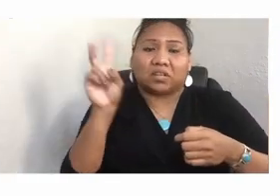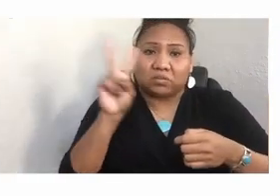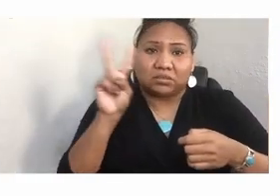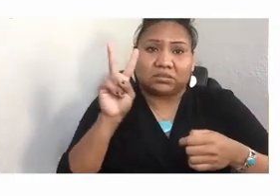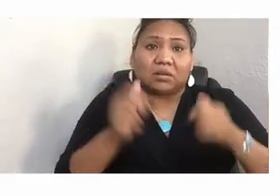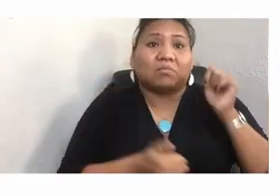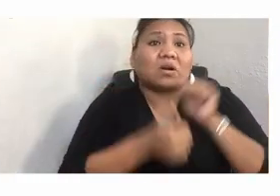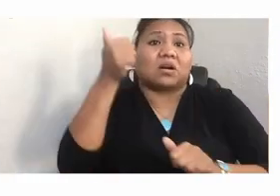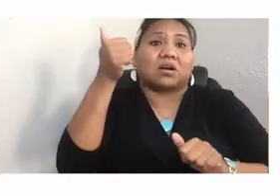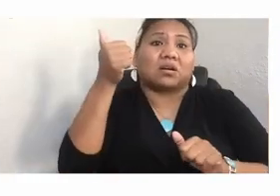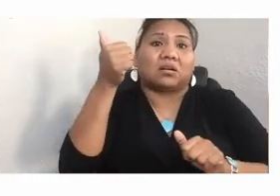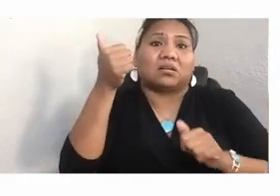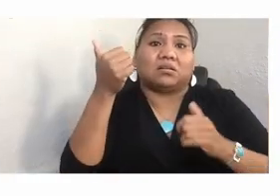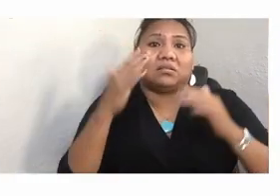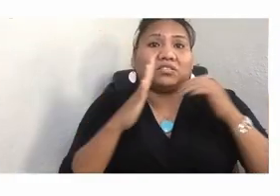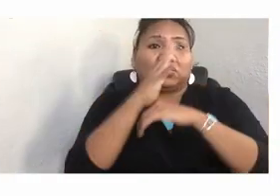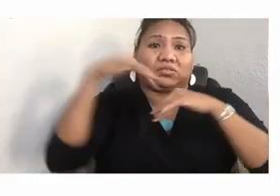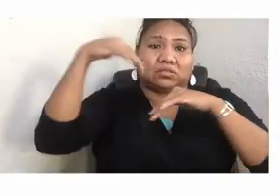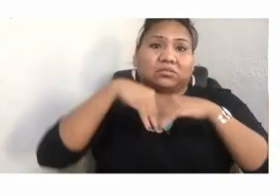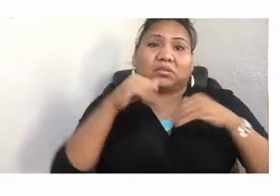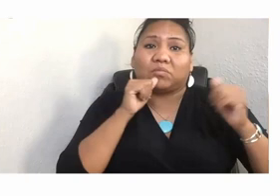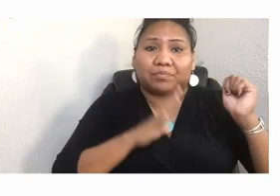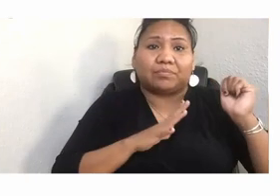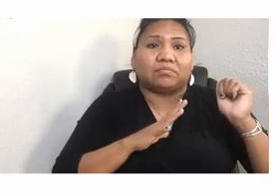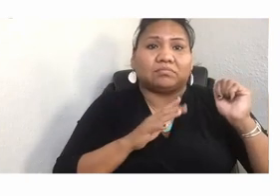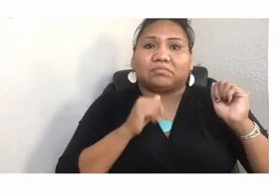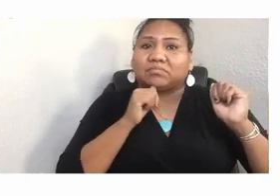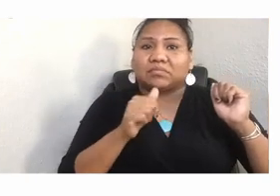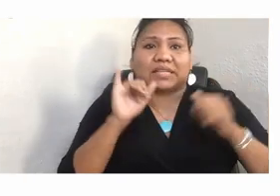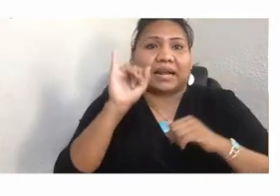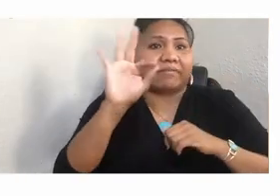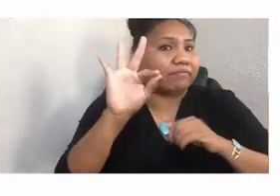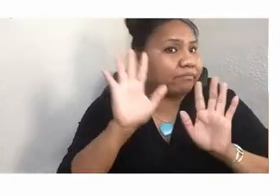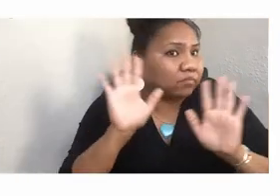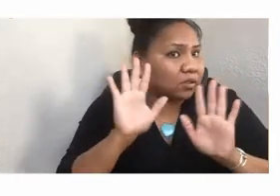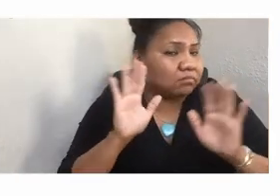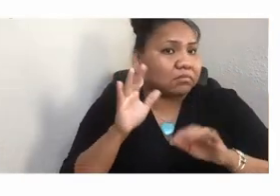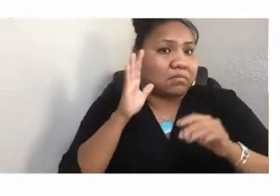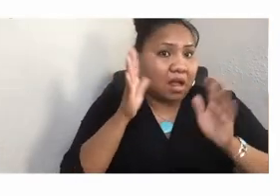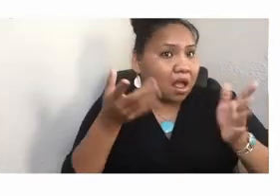a question of if, but rather, a question of when.